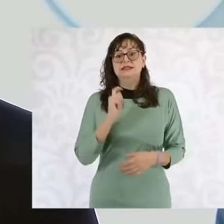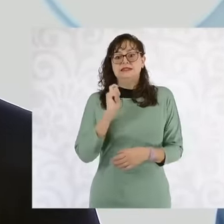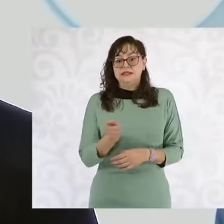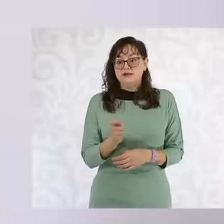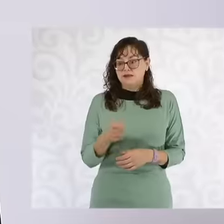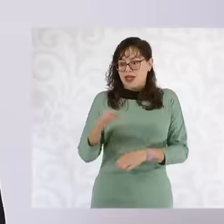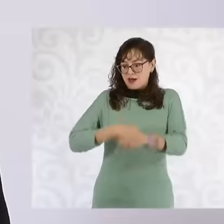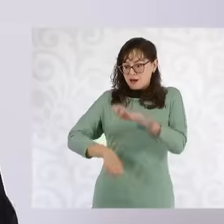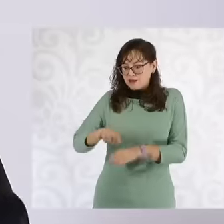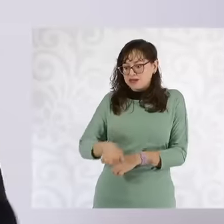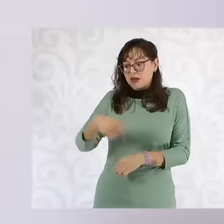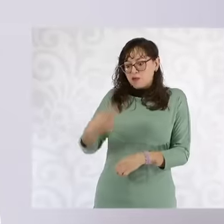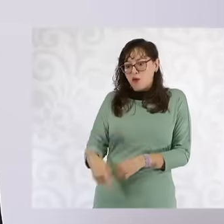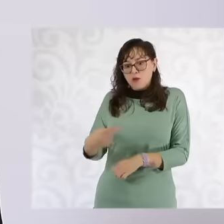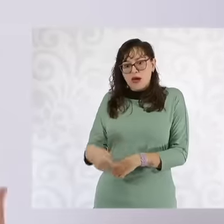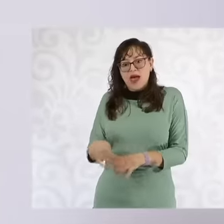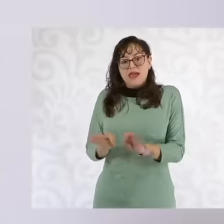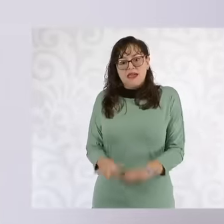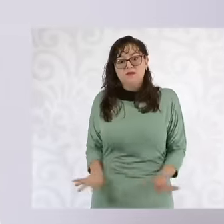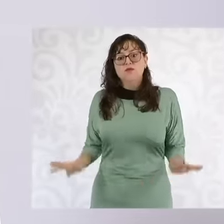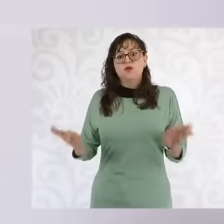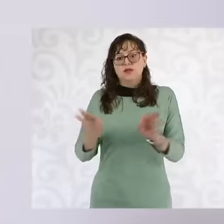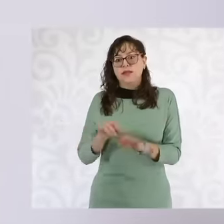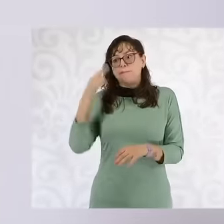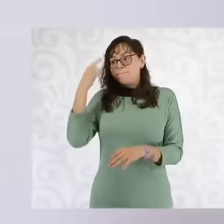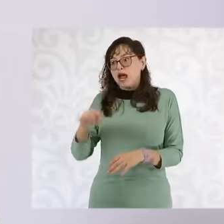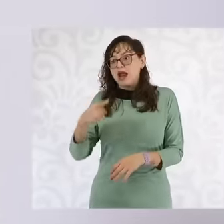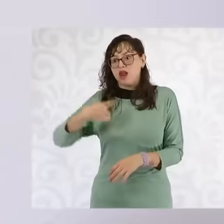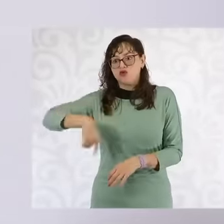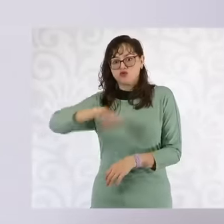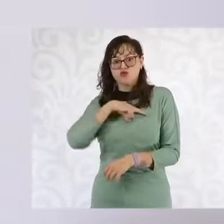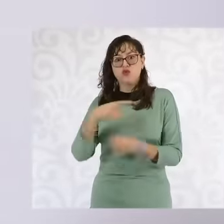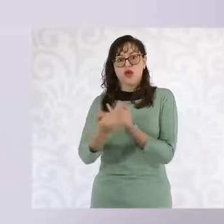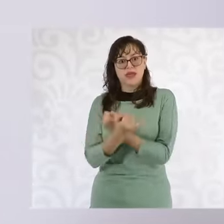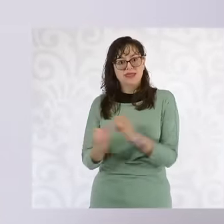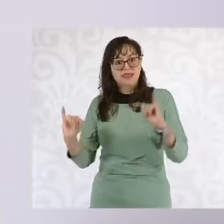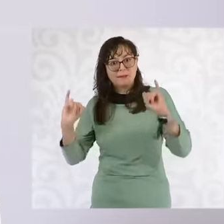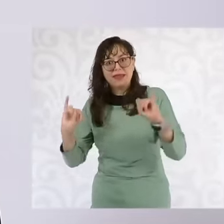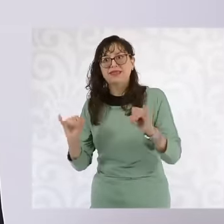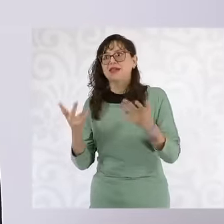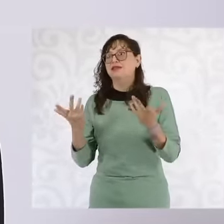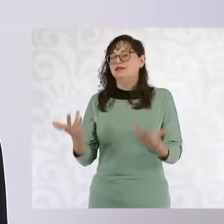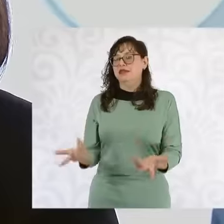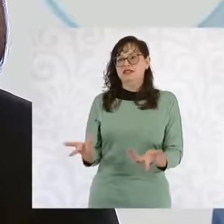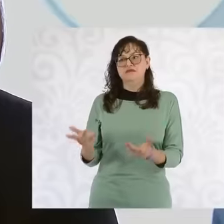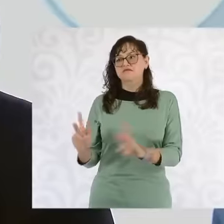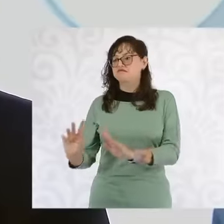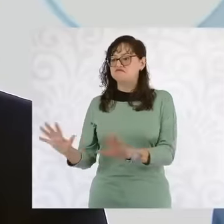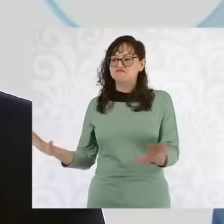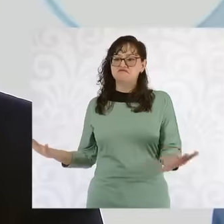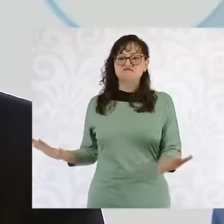country and that was the basis of national sovereignty and energy sovereignty became a commodity.